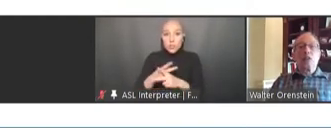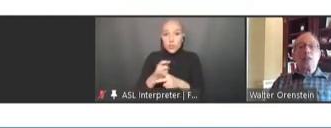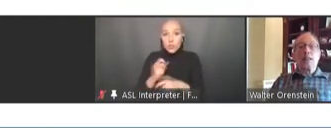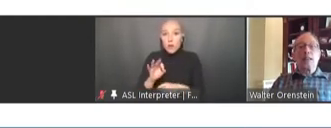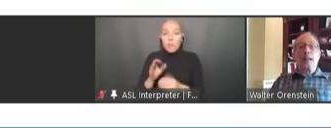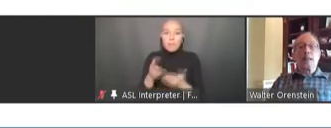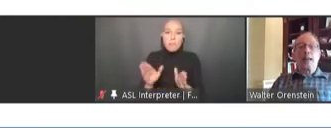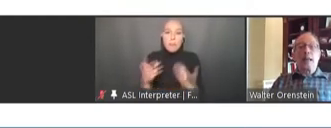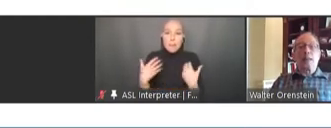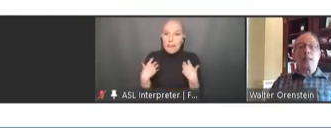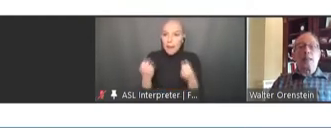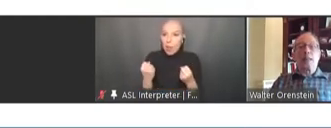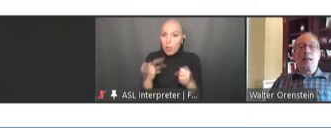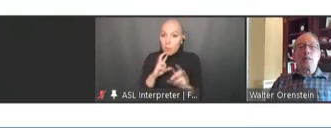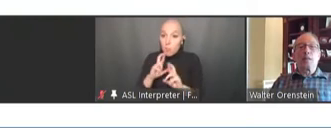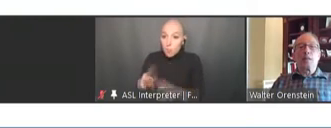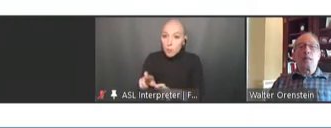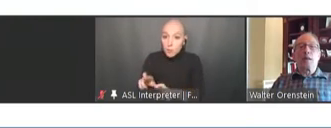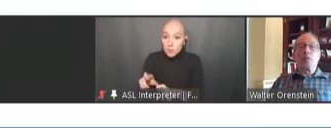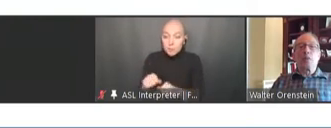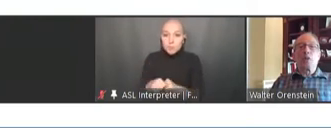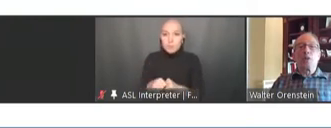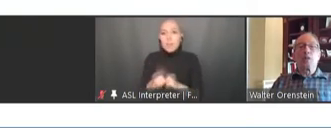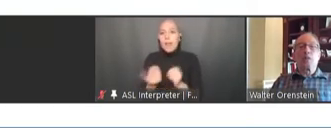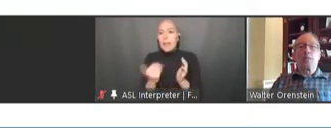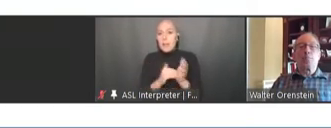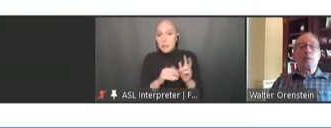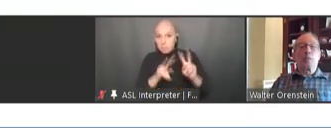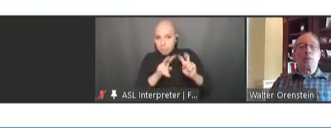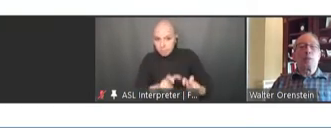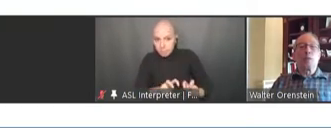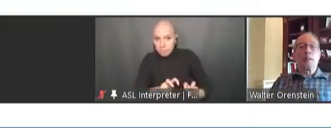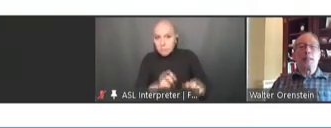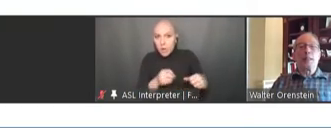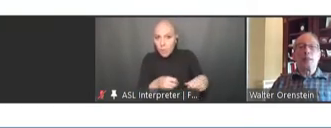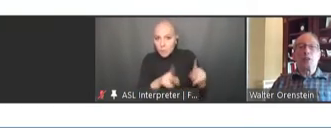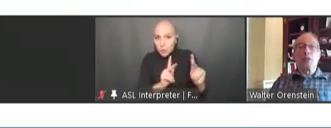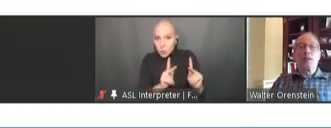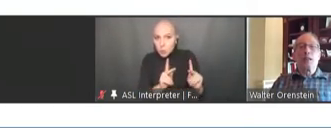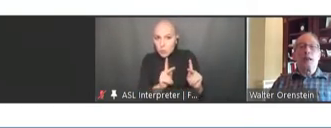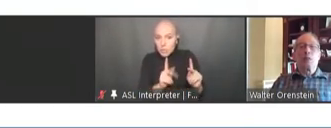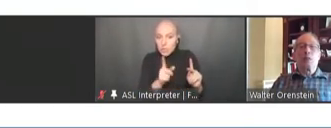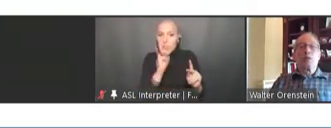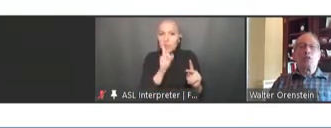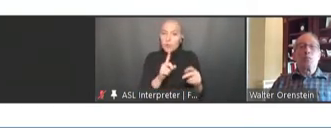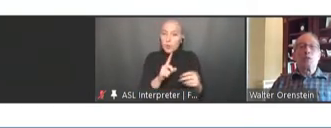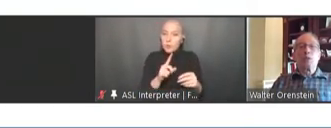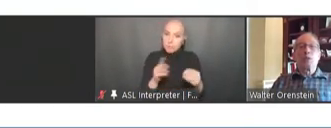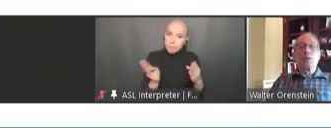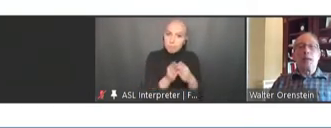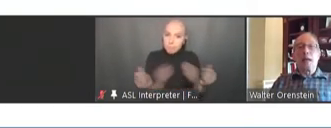looking at tackling time-limited opportunities to complete polio eradication and reduce measles